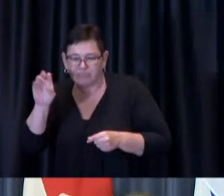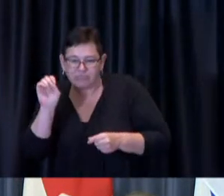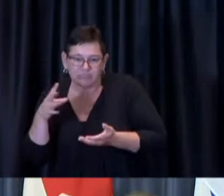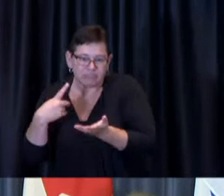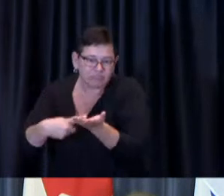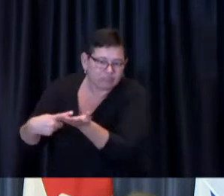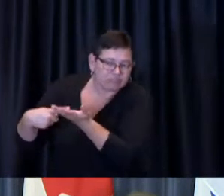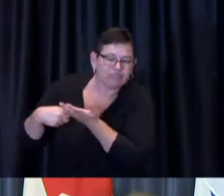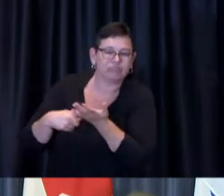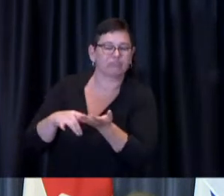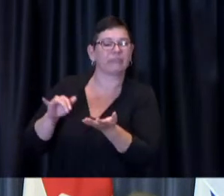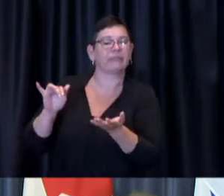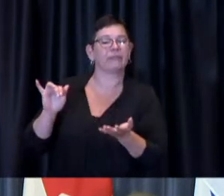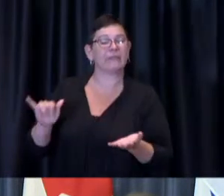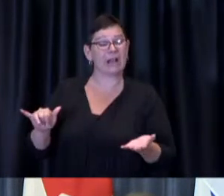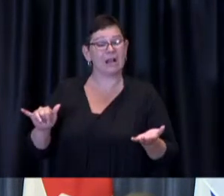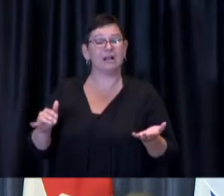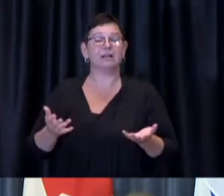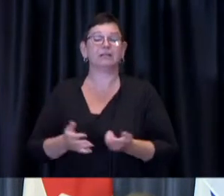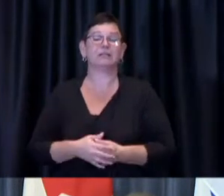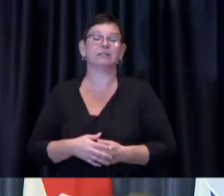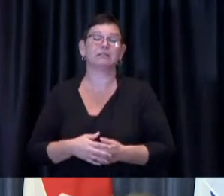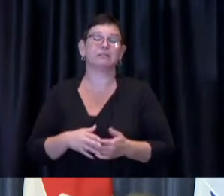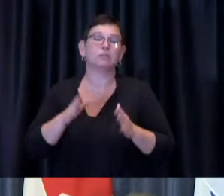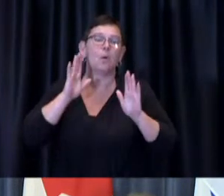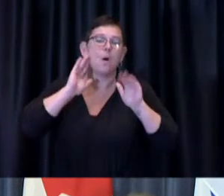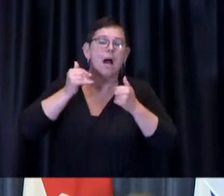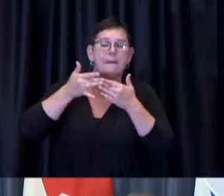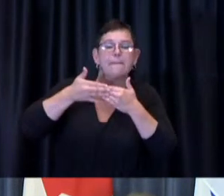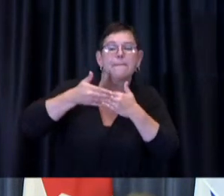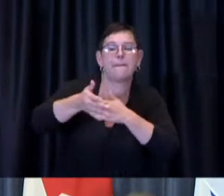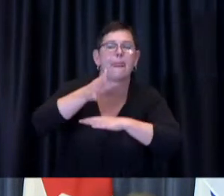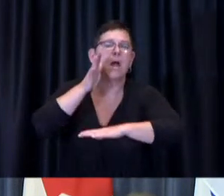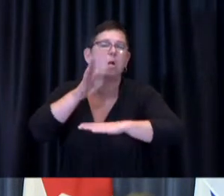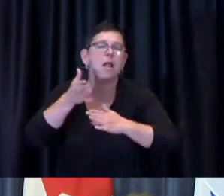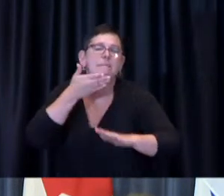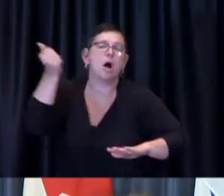situation for us all if we have an overall game plan that applies generally speaking